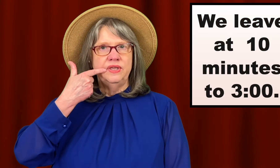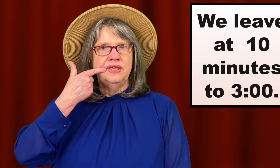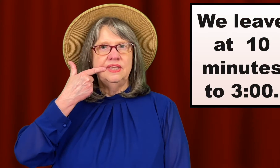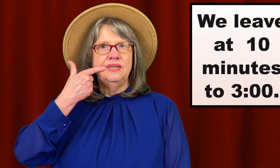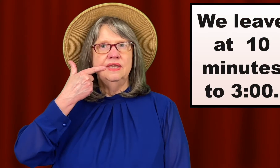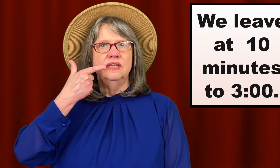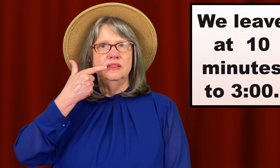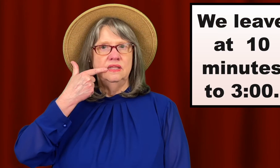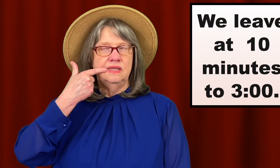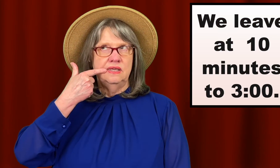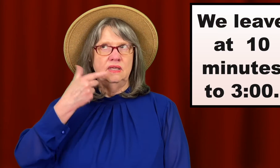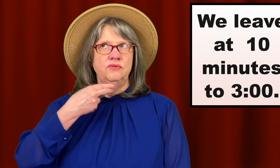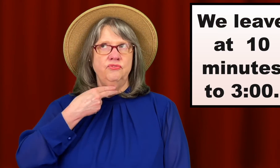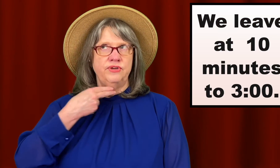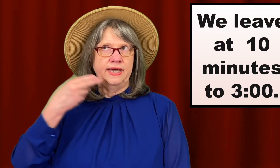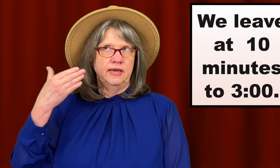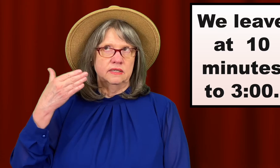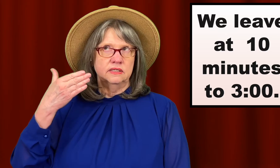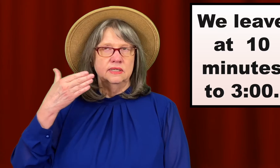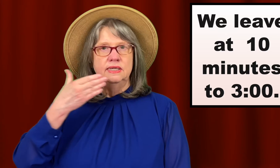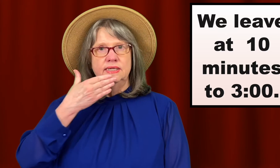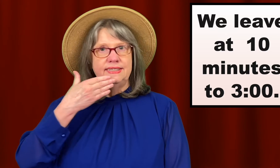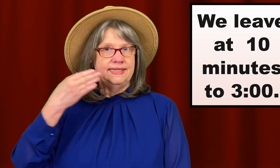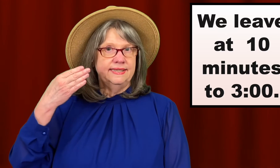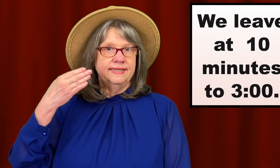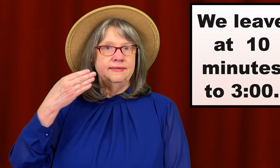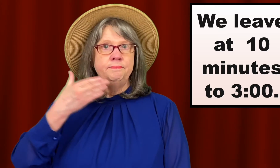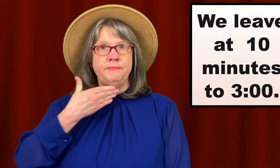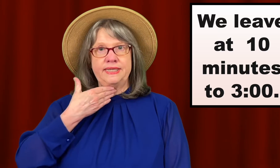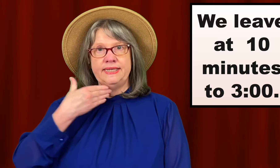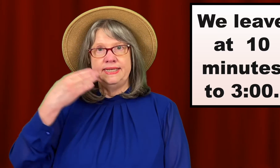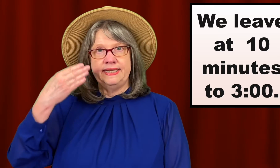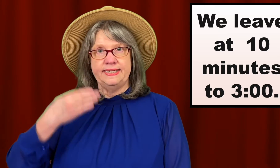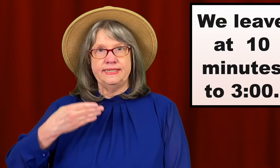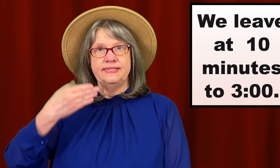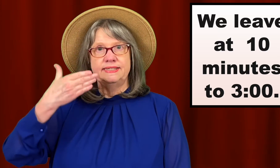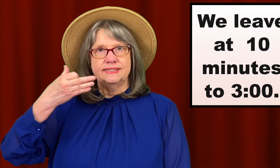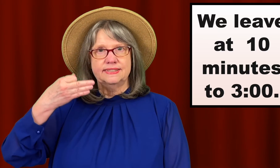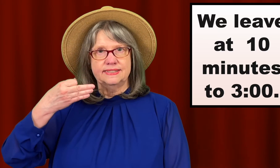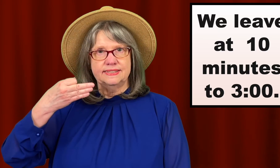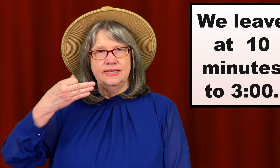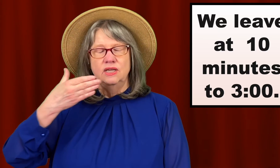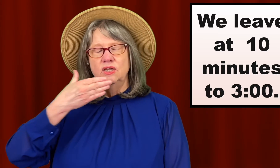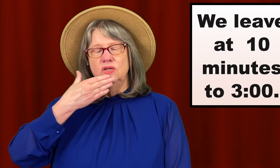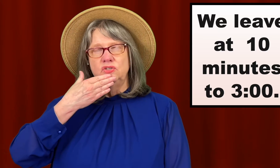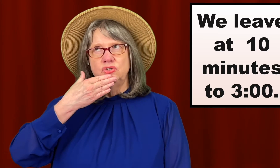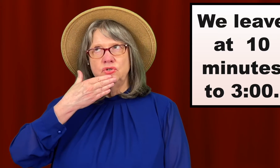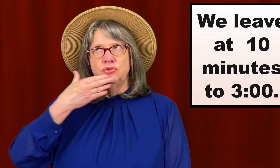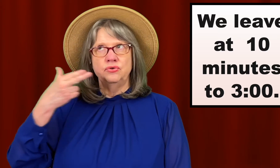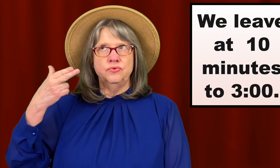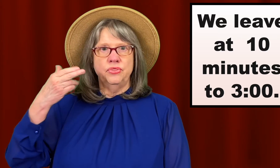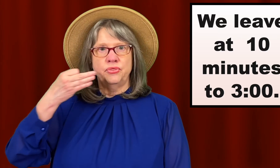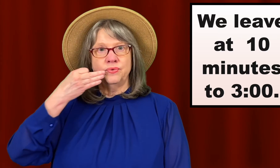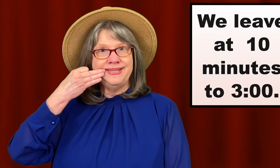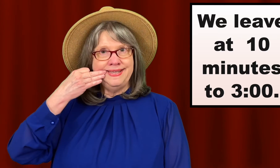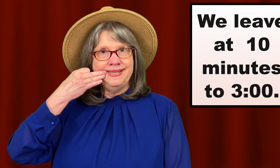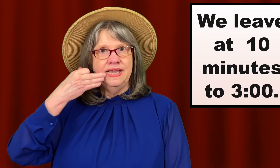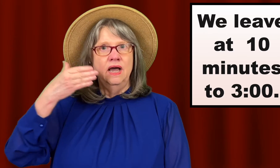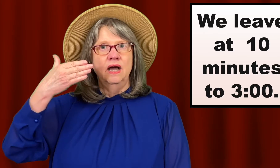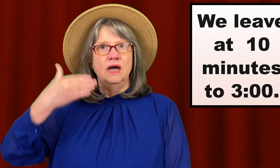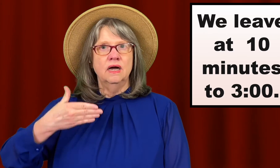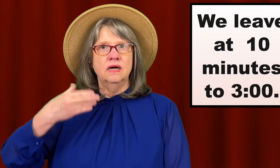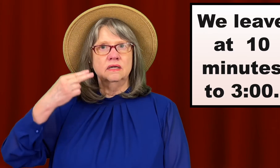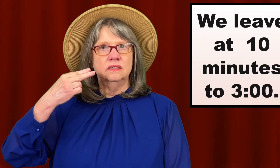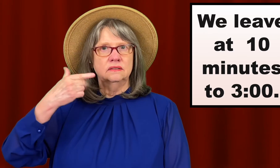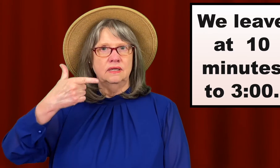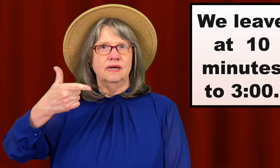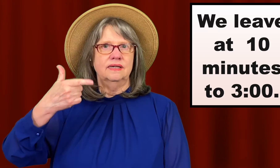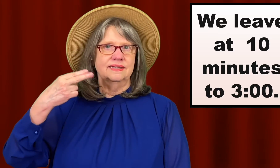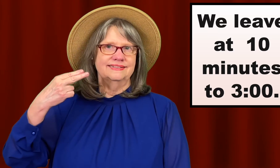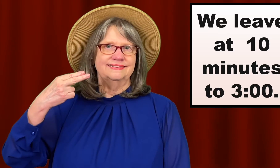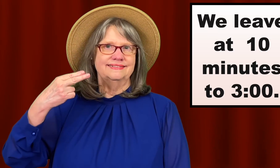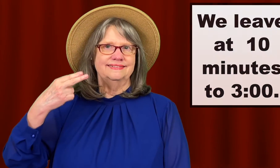We leave at 10 minutes to 3 o'clock.